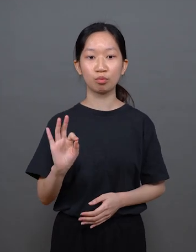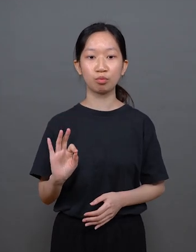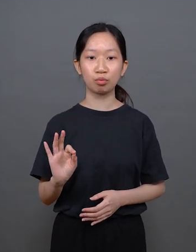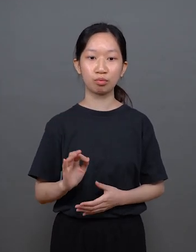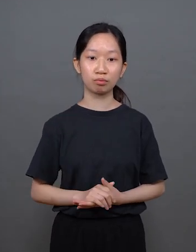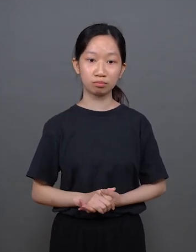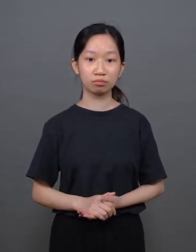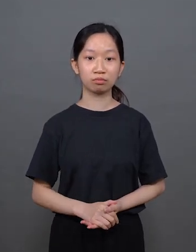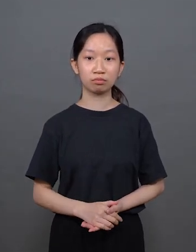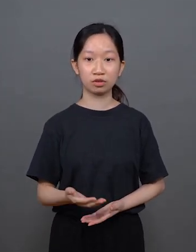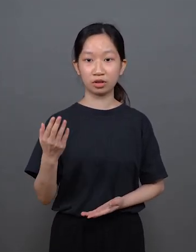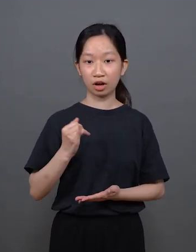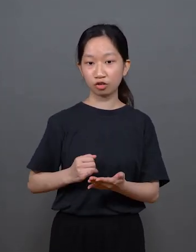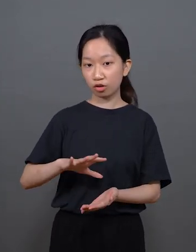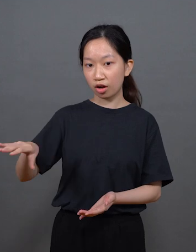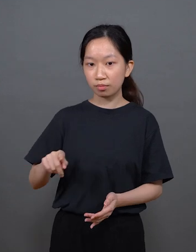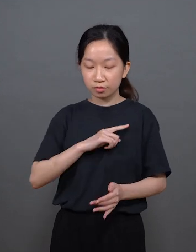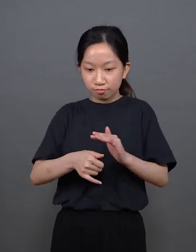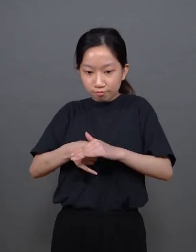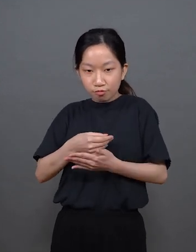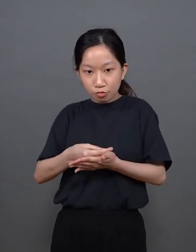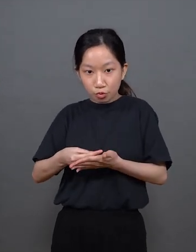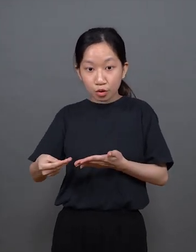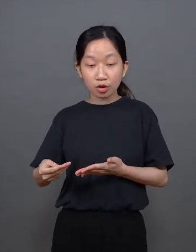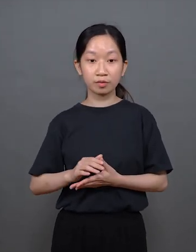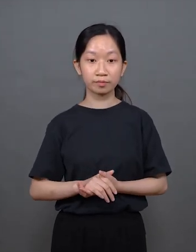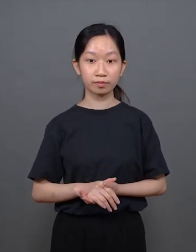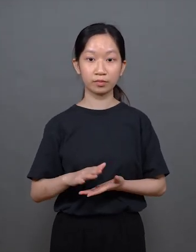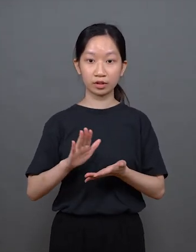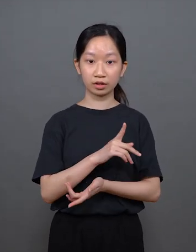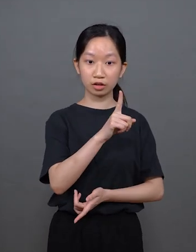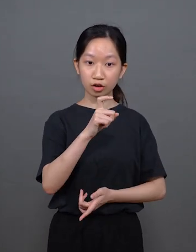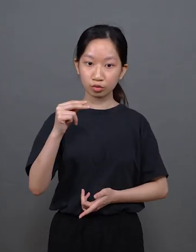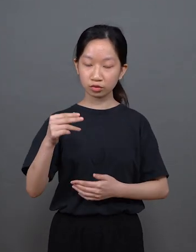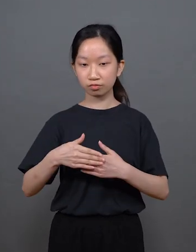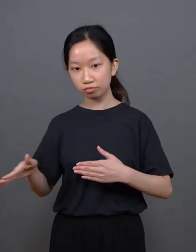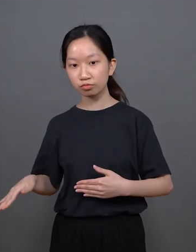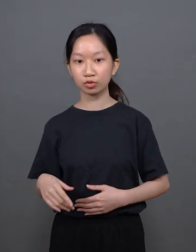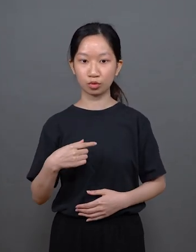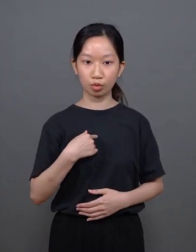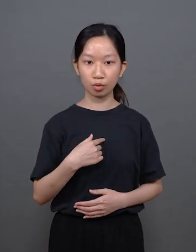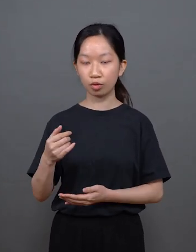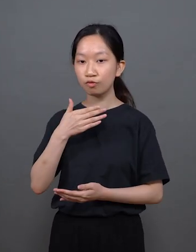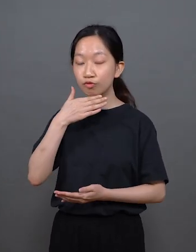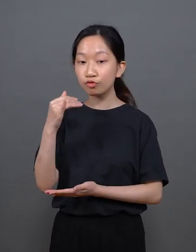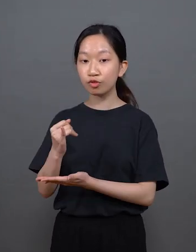Everything was kind of underground After 1997, when young artists, including me, left school we thought, if there are no exhibitions